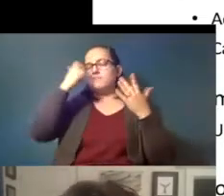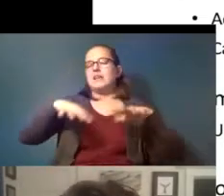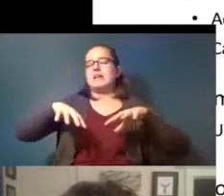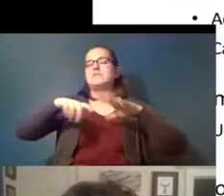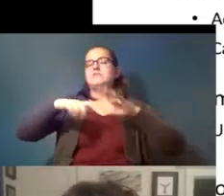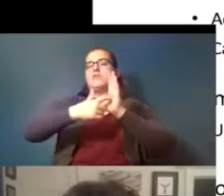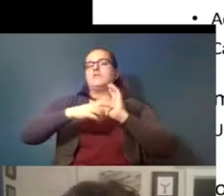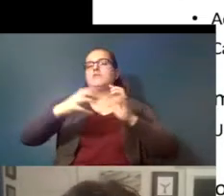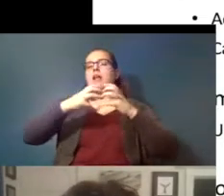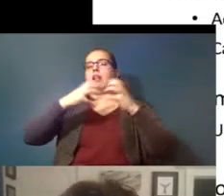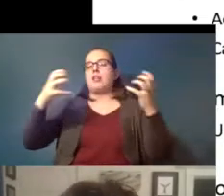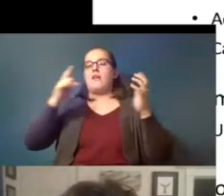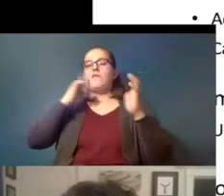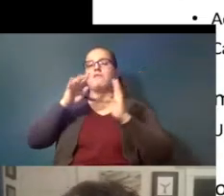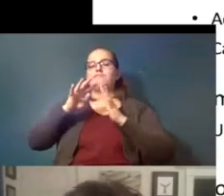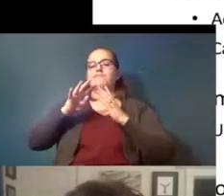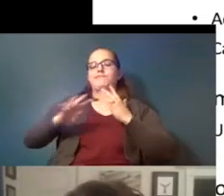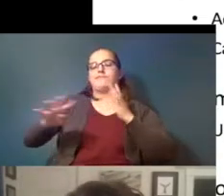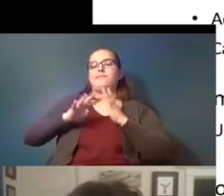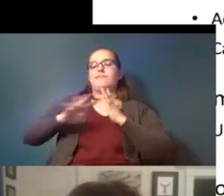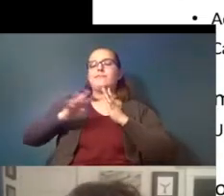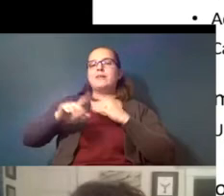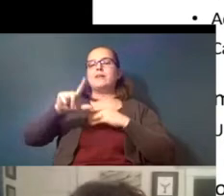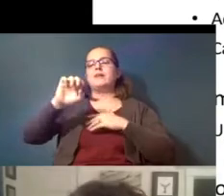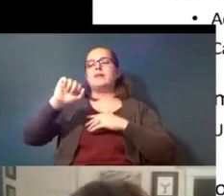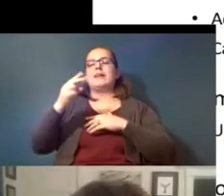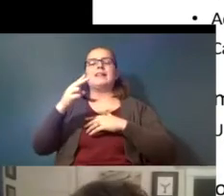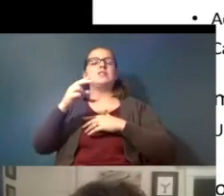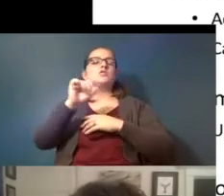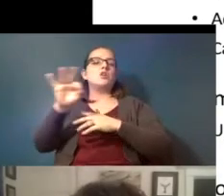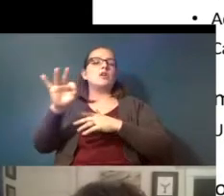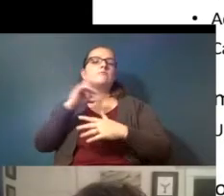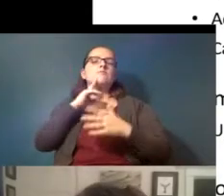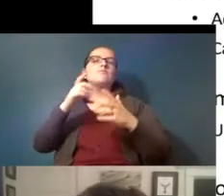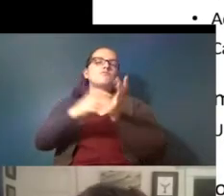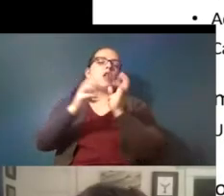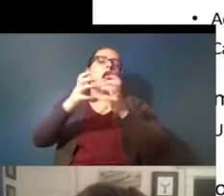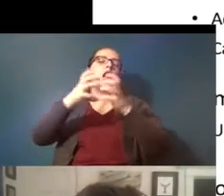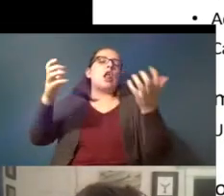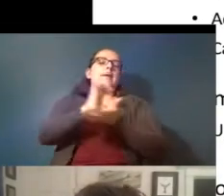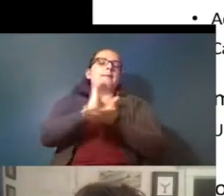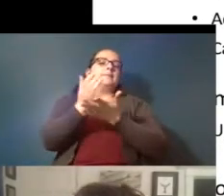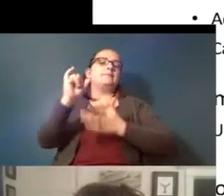them to leach off and it takes a high amount of that chemical but we're still figuring out